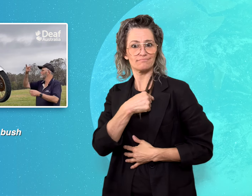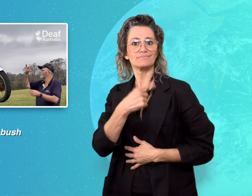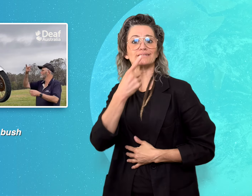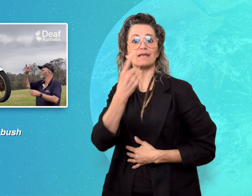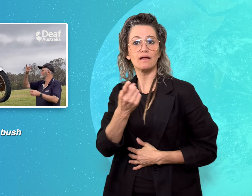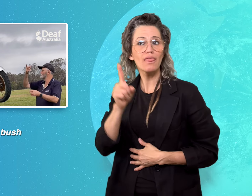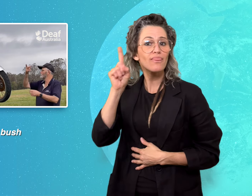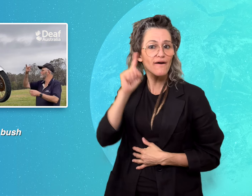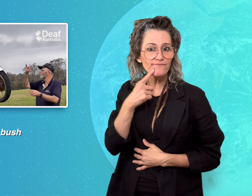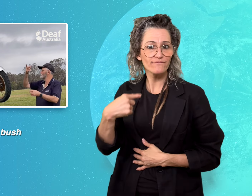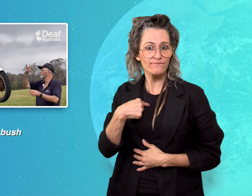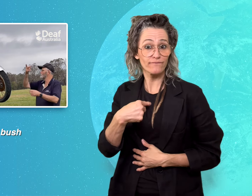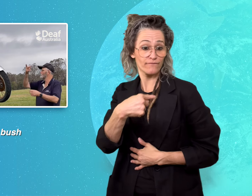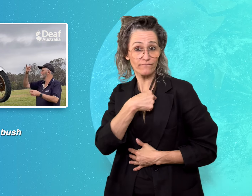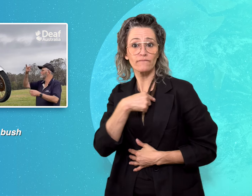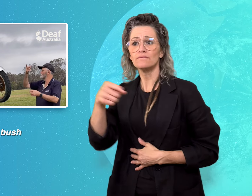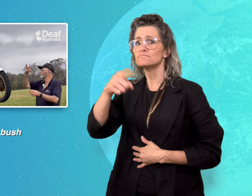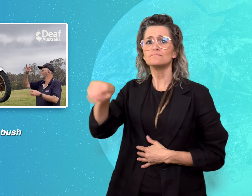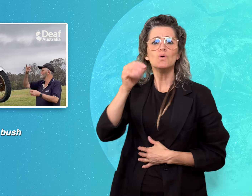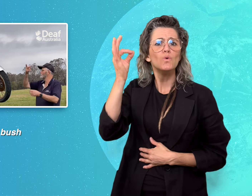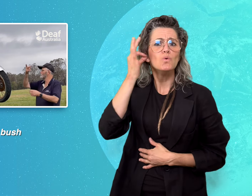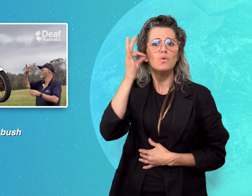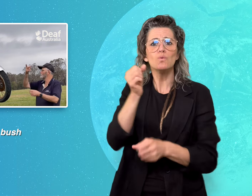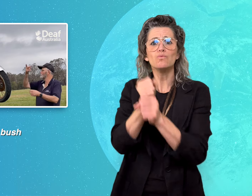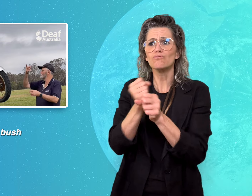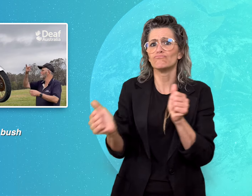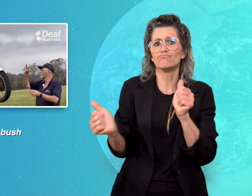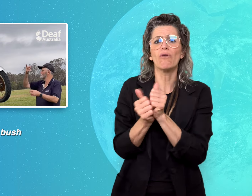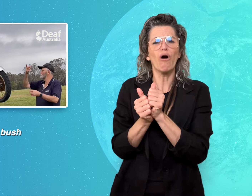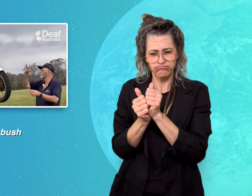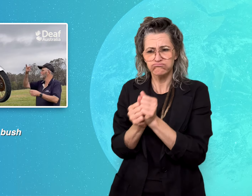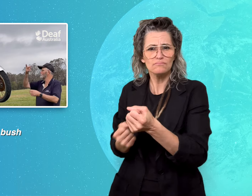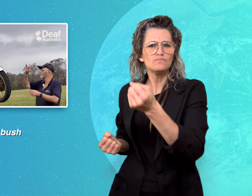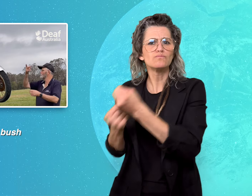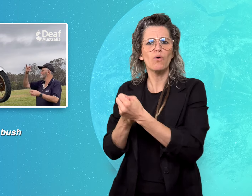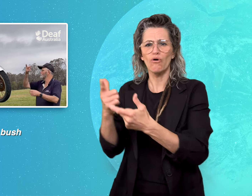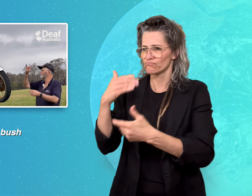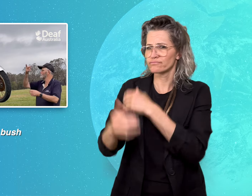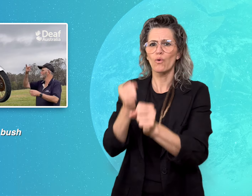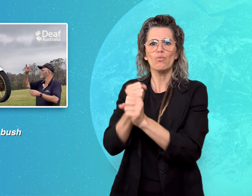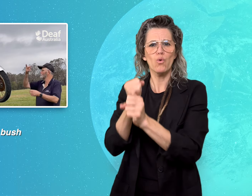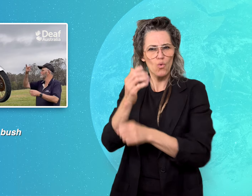colleagues who know how to communicate with him in the middle